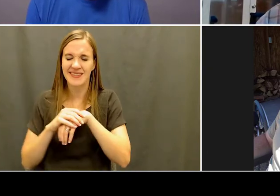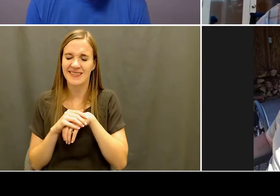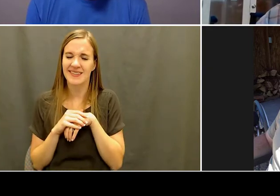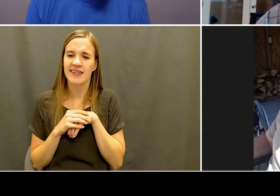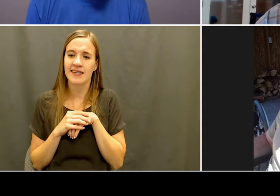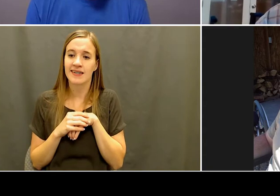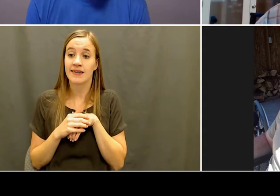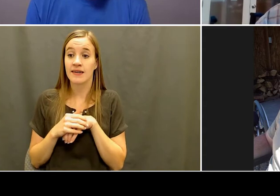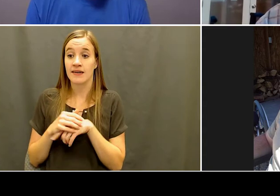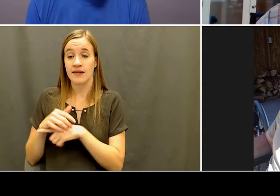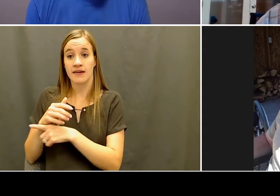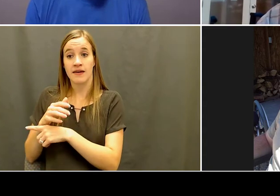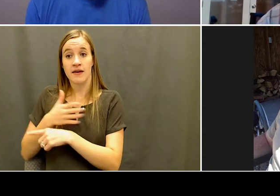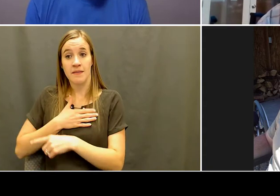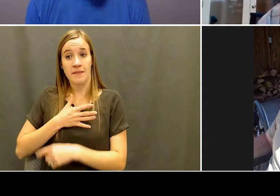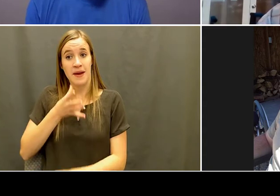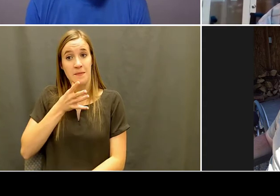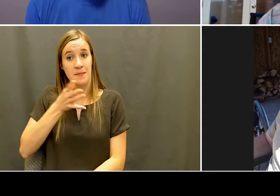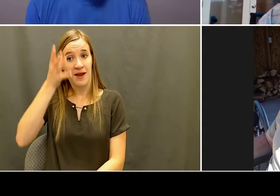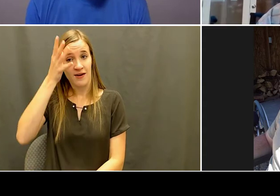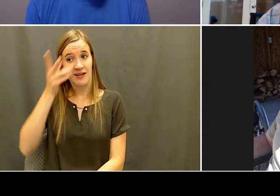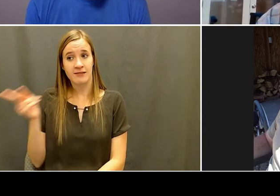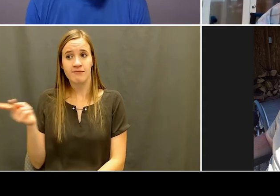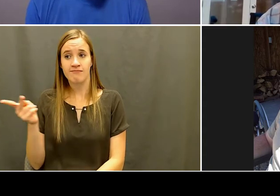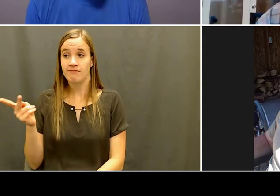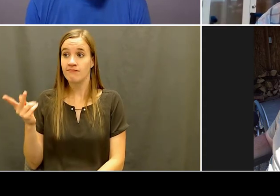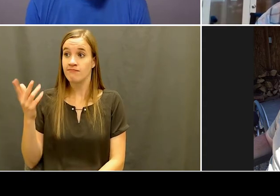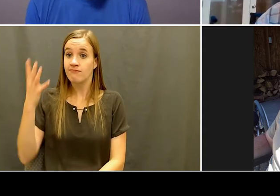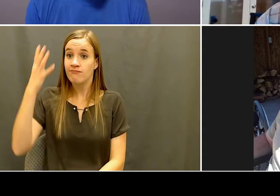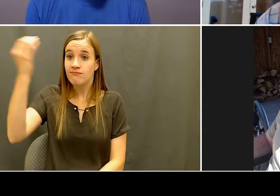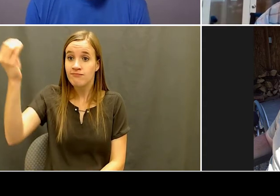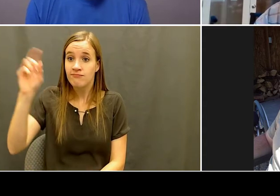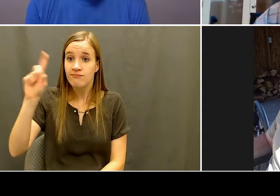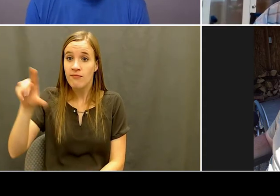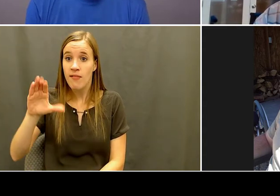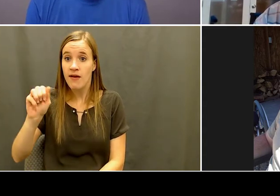fall, I do a lot of waterfowl hunting with my dad. So I